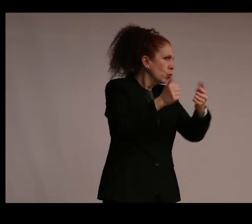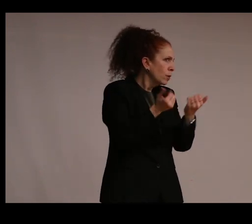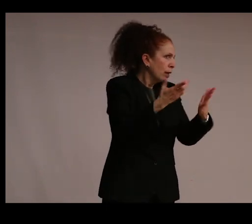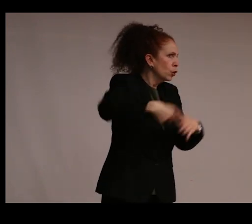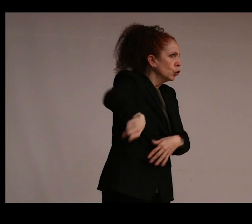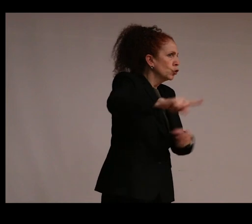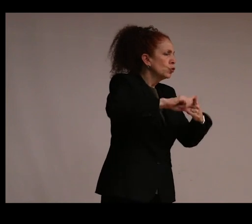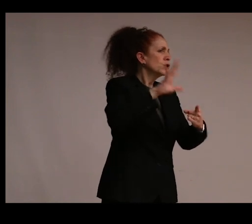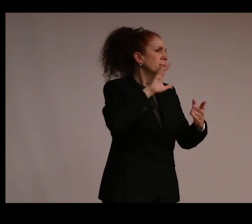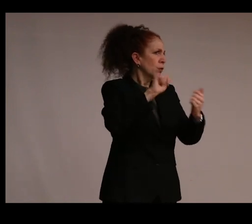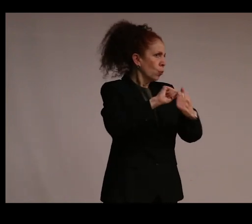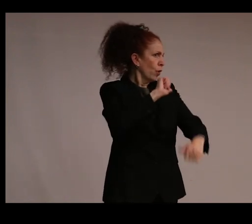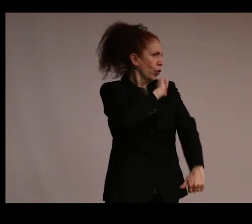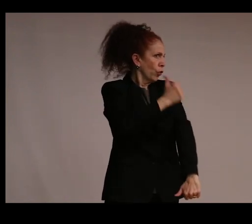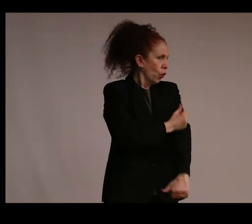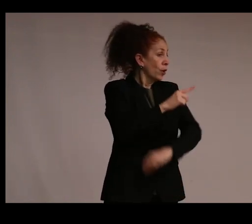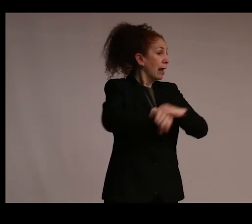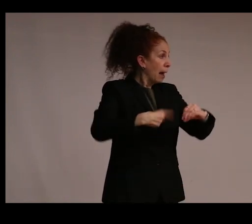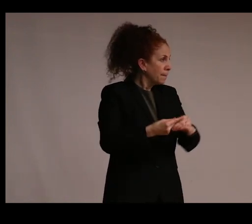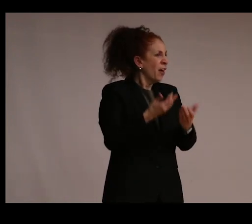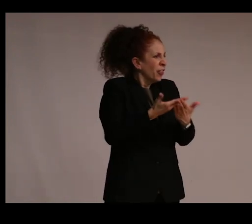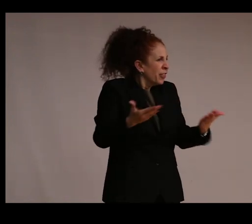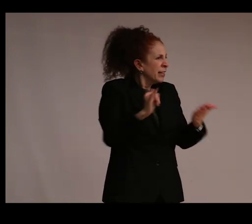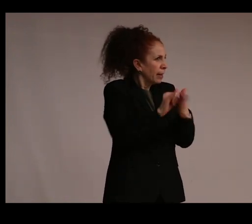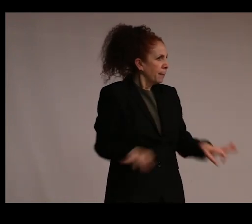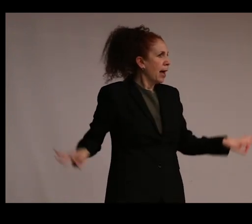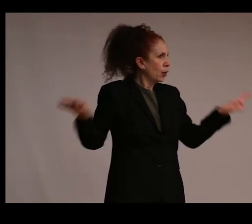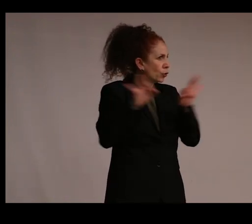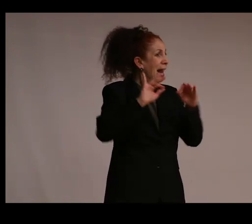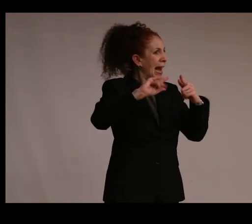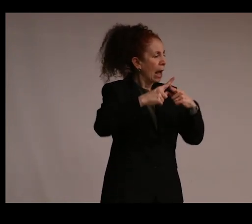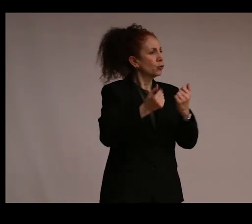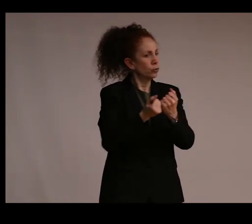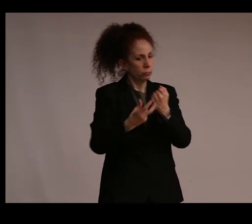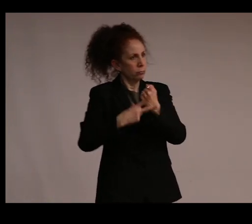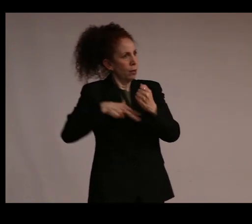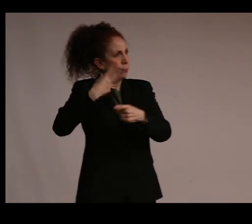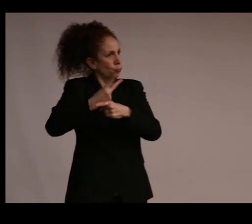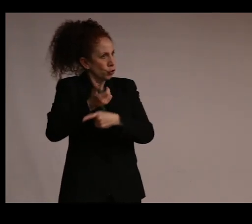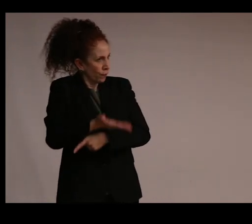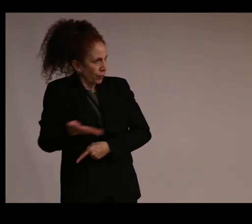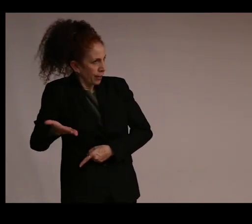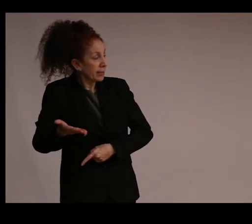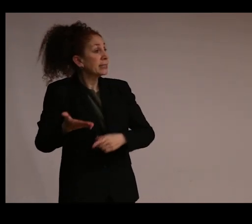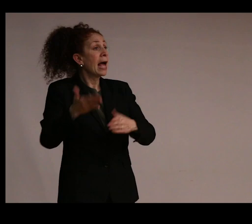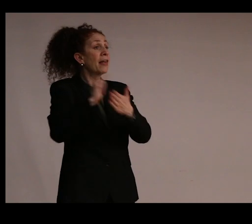with authority about the stuff that matters and how to preserve it and how that question of access